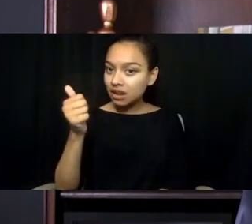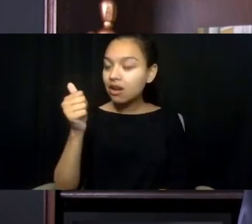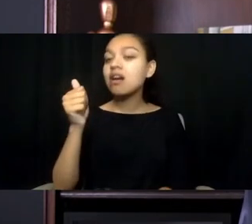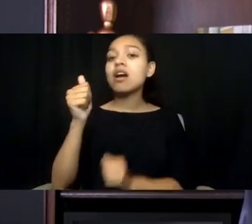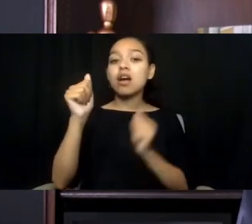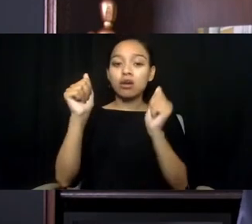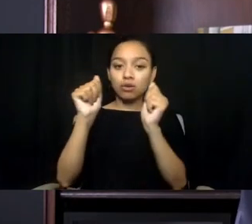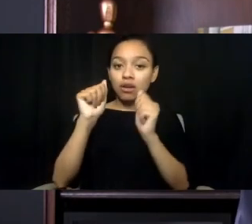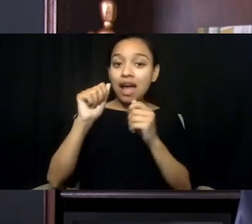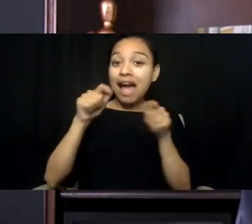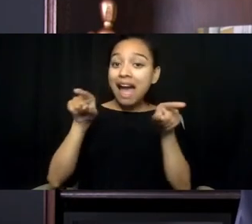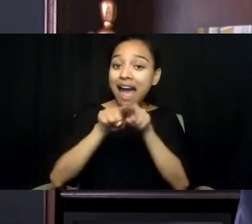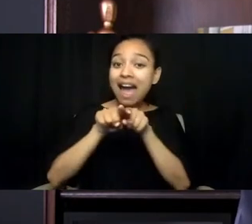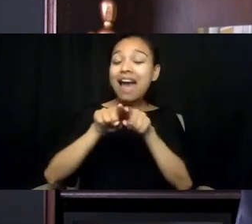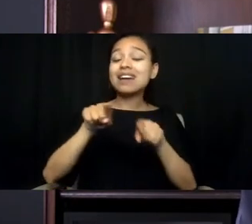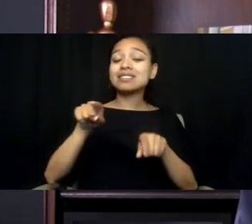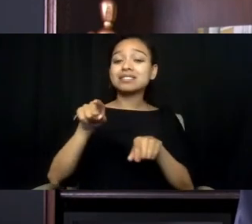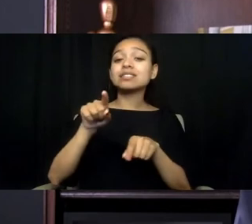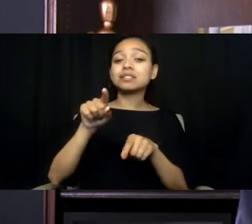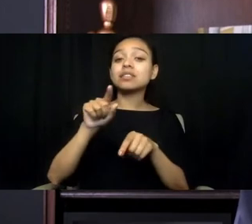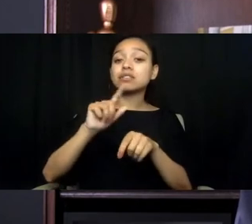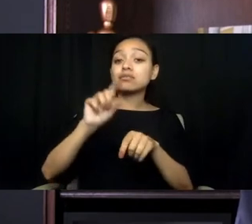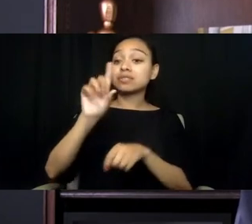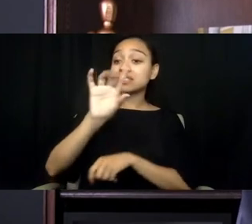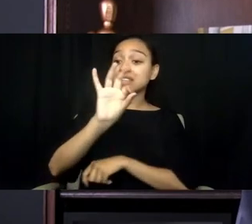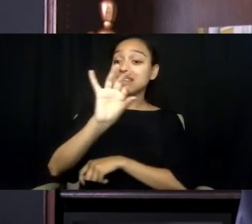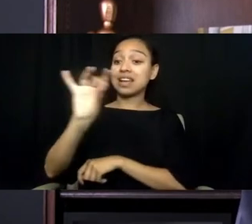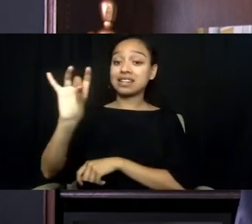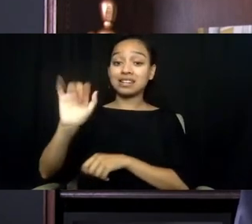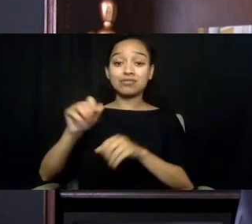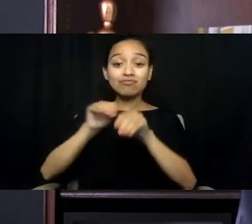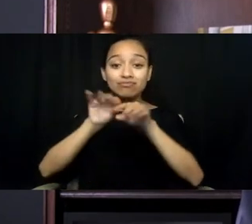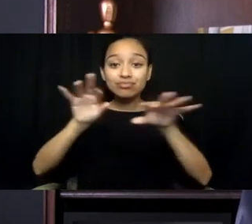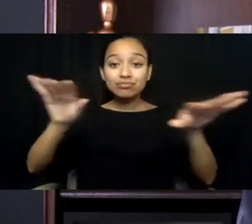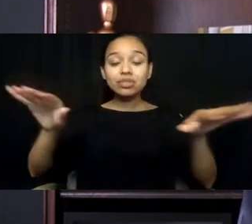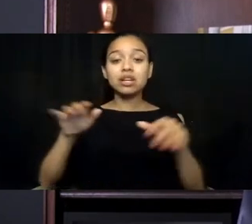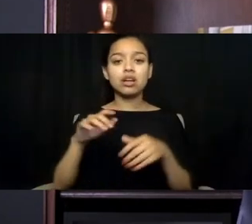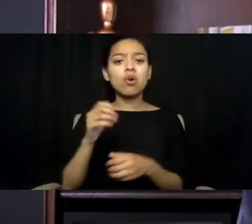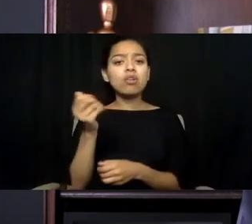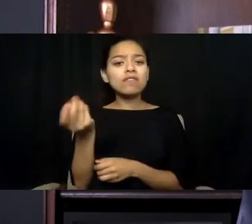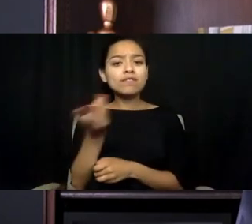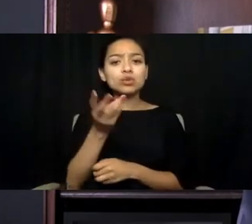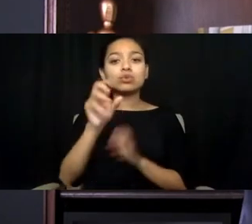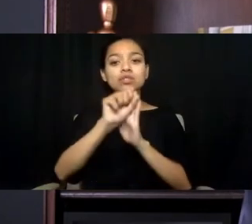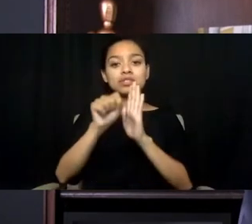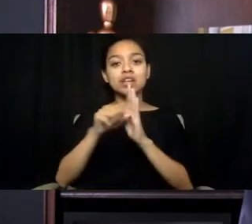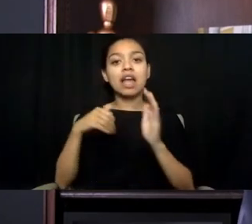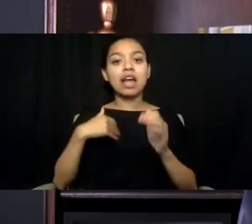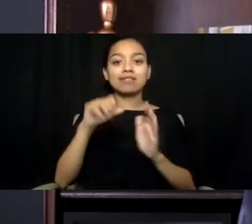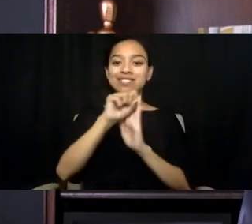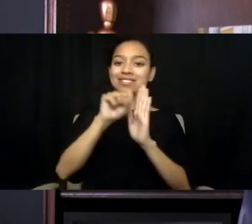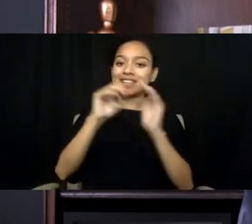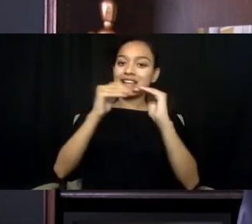Only a small handful of states have instituted state level policy that would create a funding stream for crisis services.